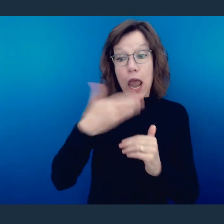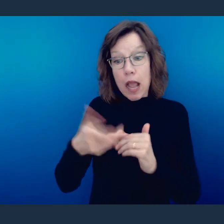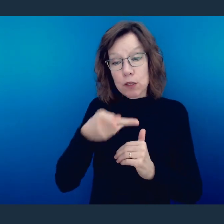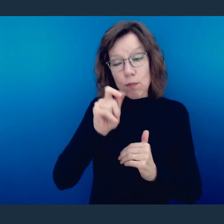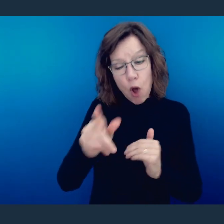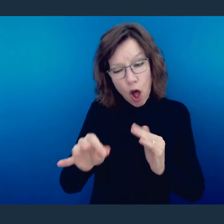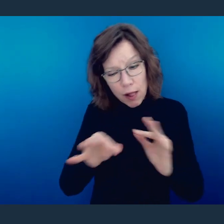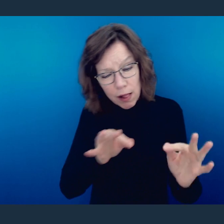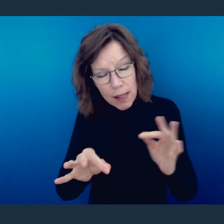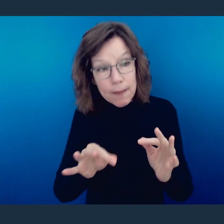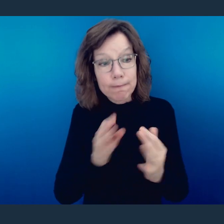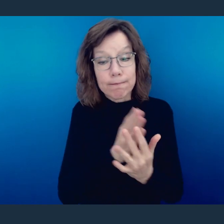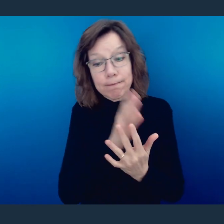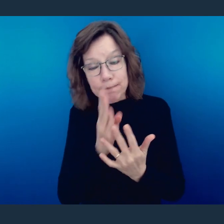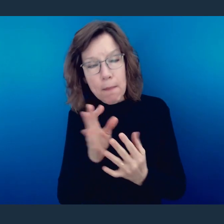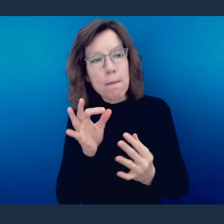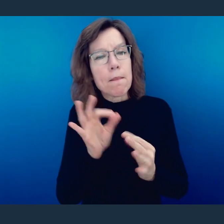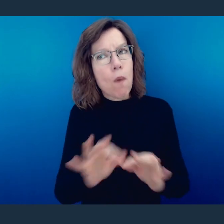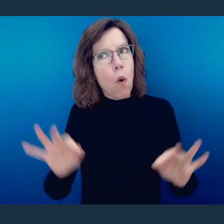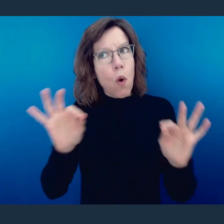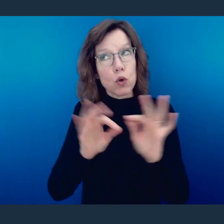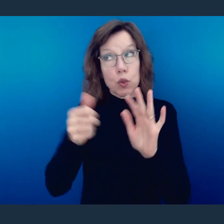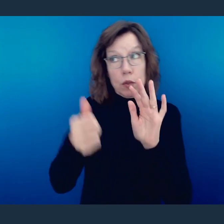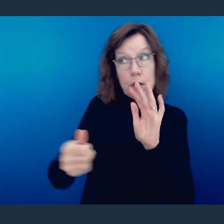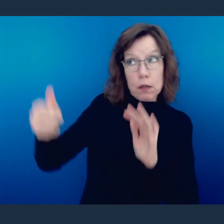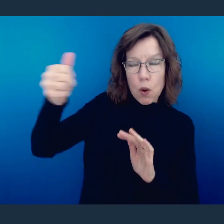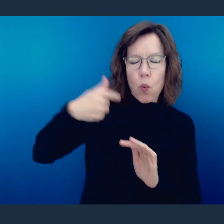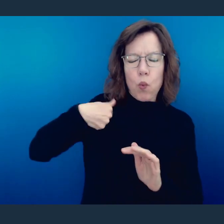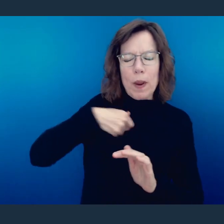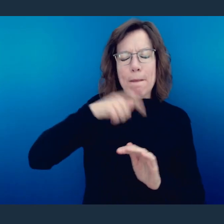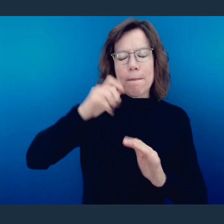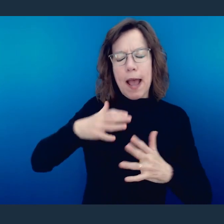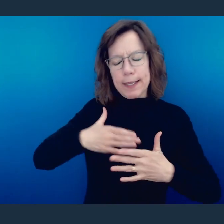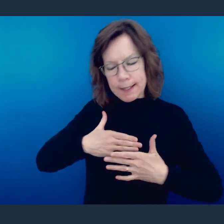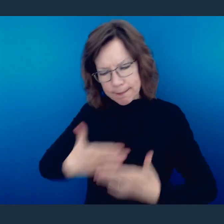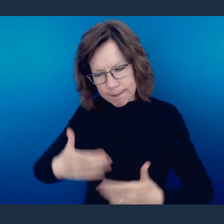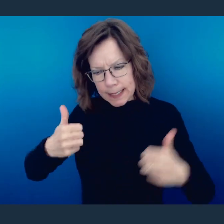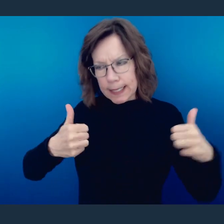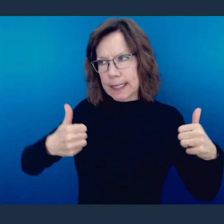one of them being submission to authority, recognizing that the community that he's dealing